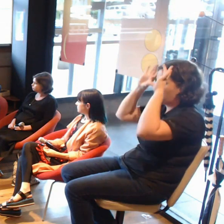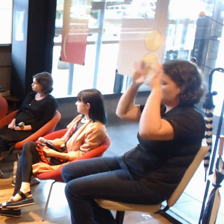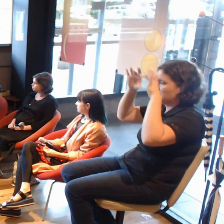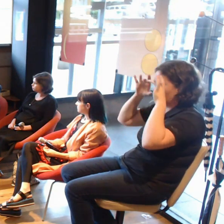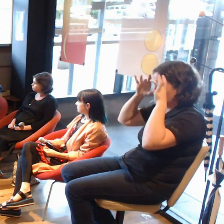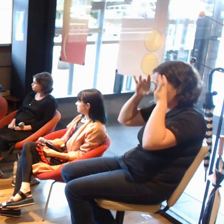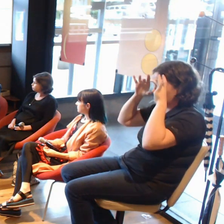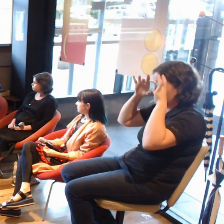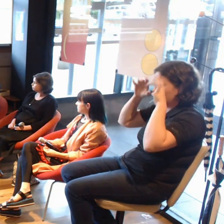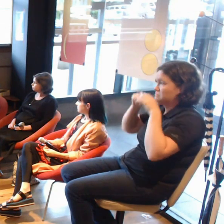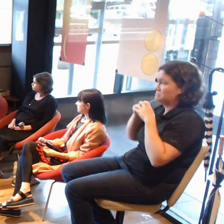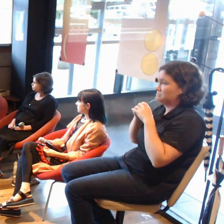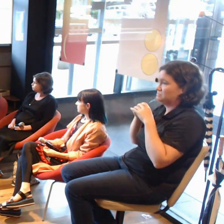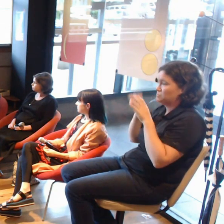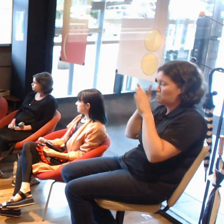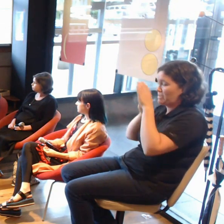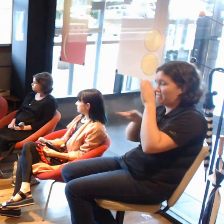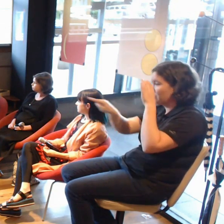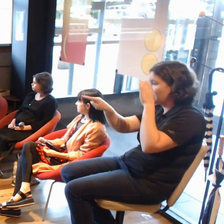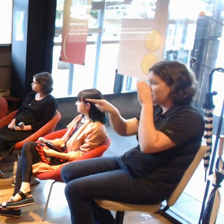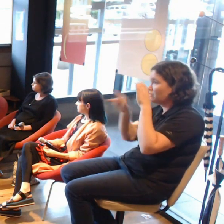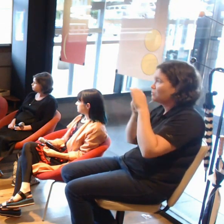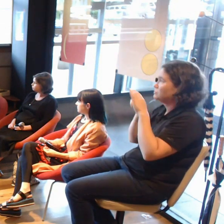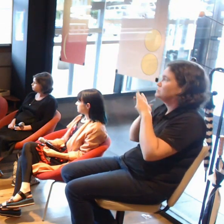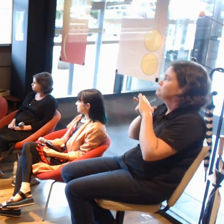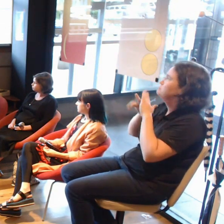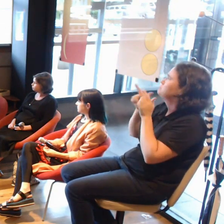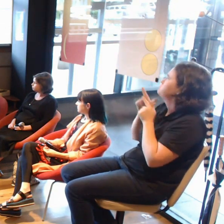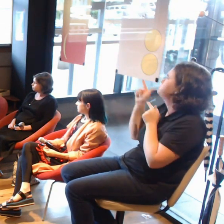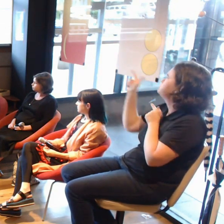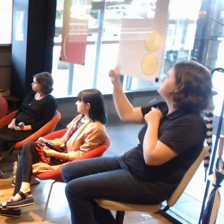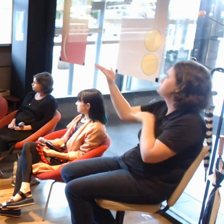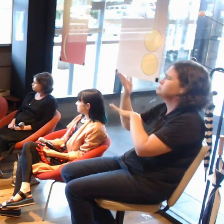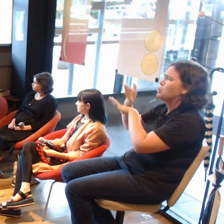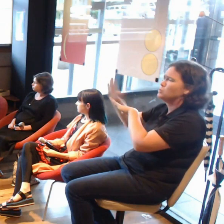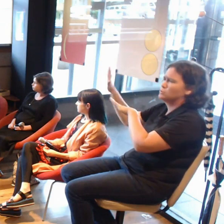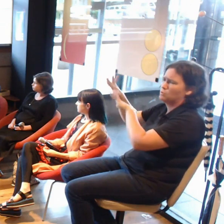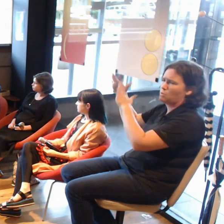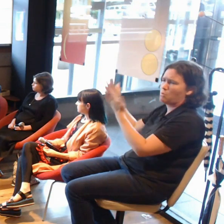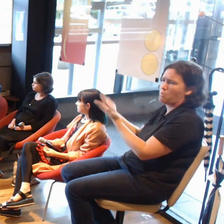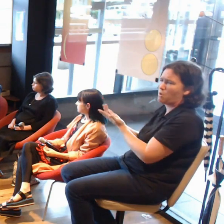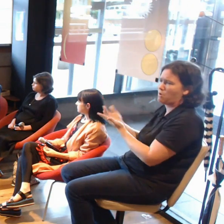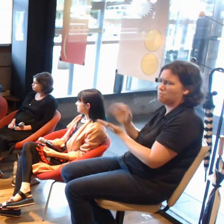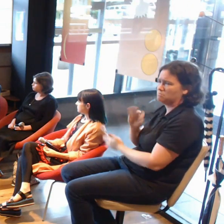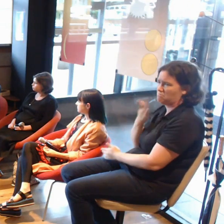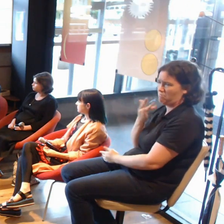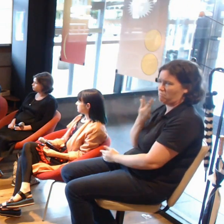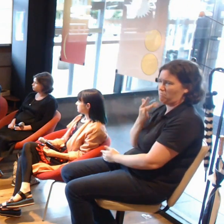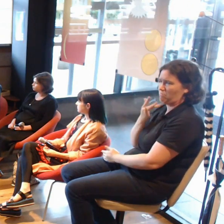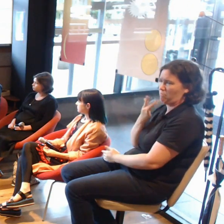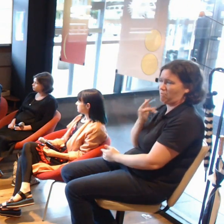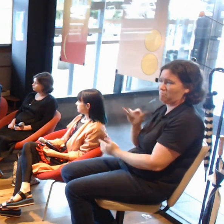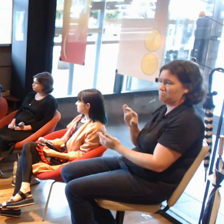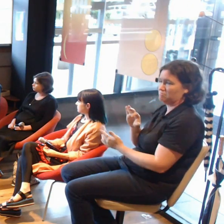you can't see out of it and you're transported into a new reality, basically, that doesn't have anything to do with the space you're in